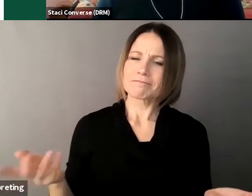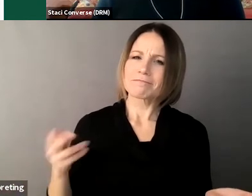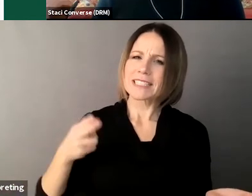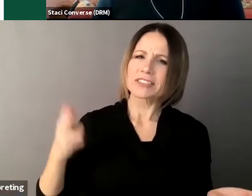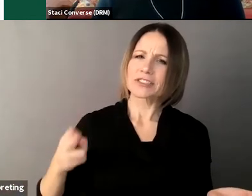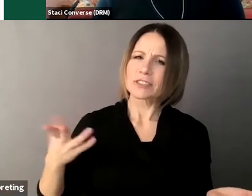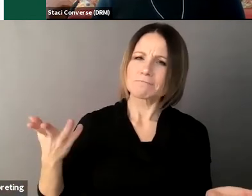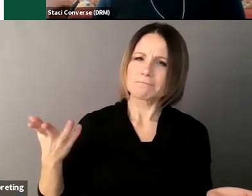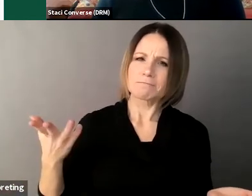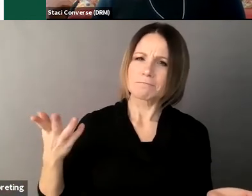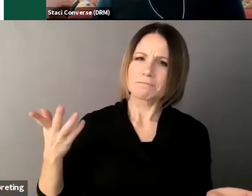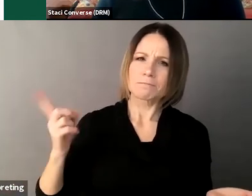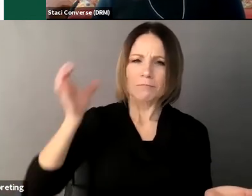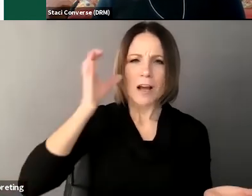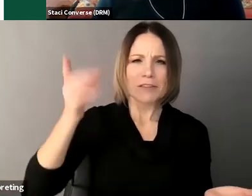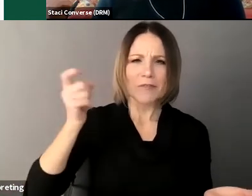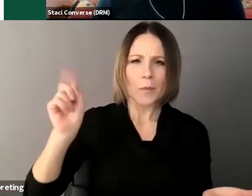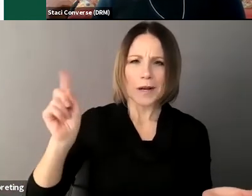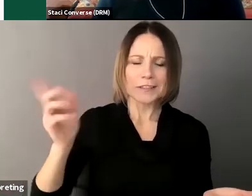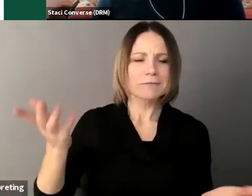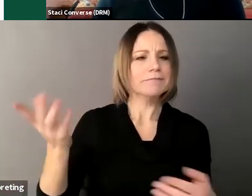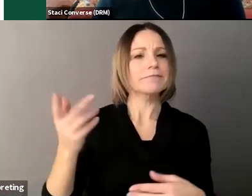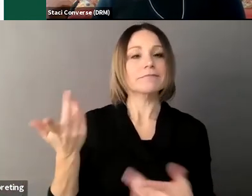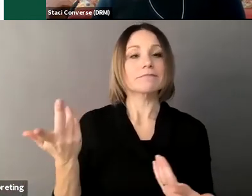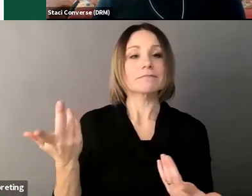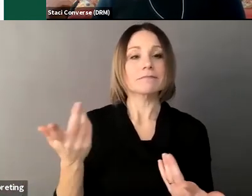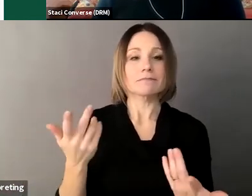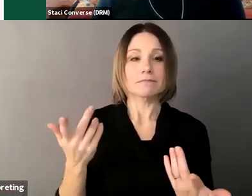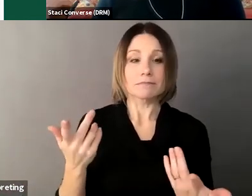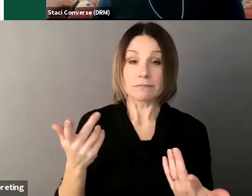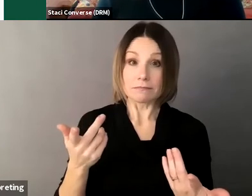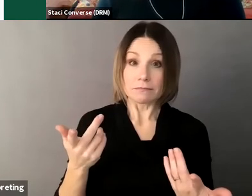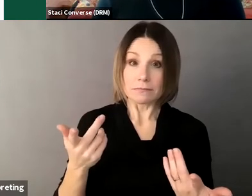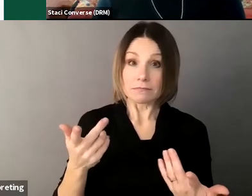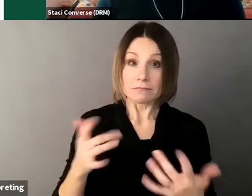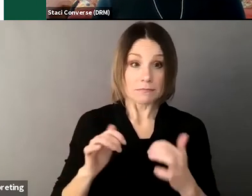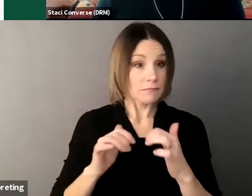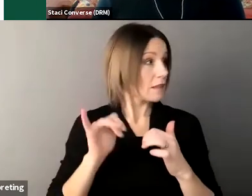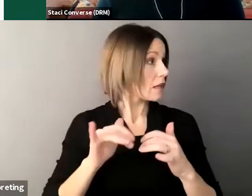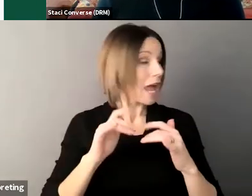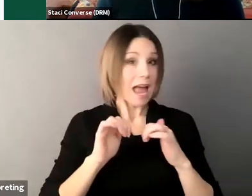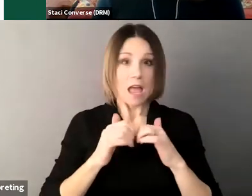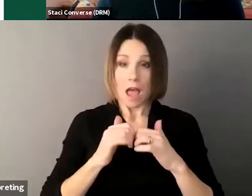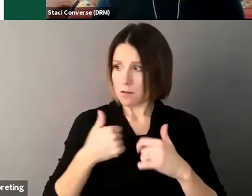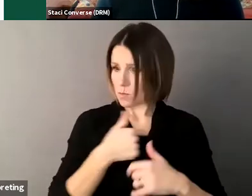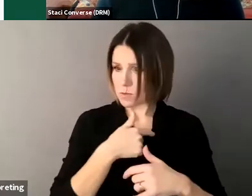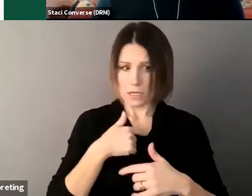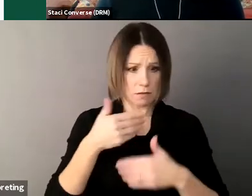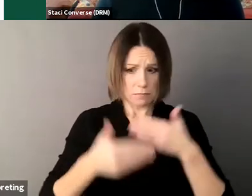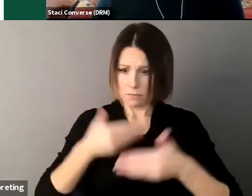how we make decisions and self-advocacy